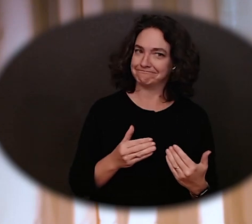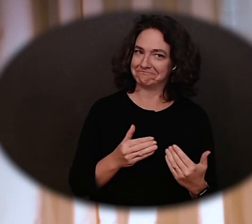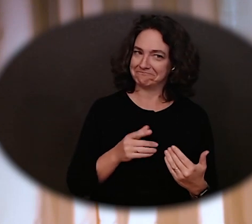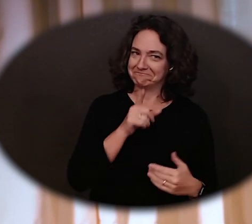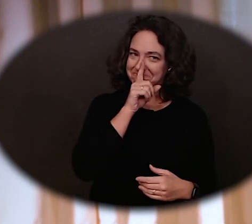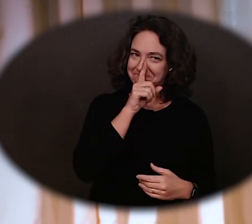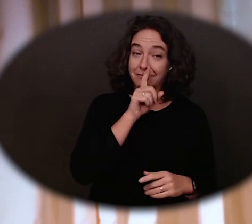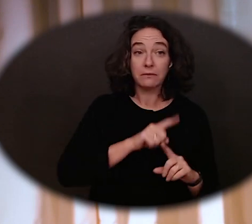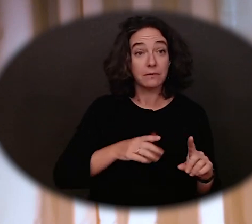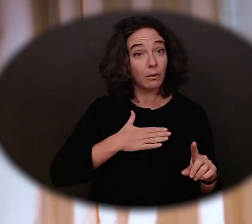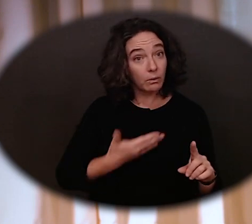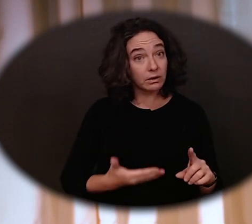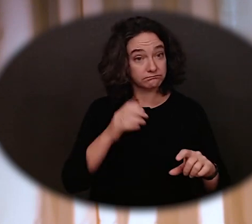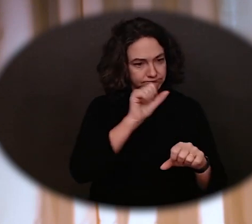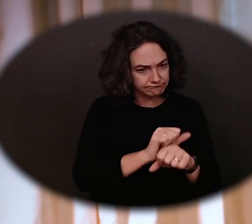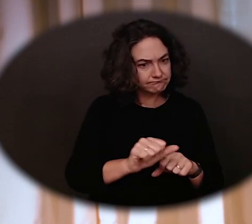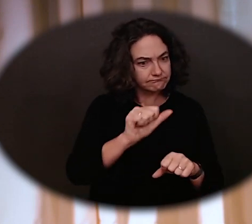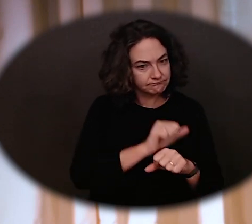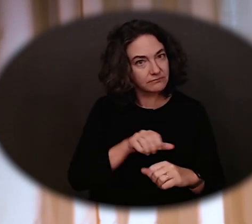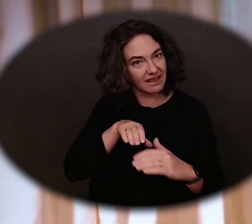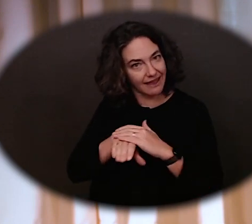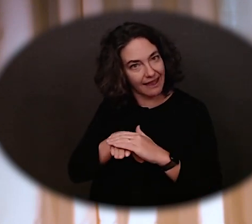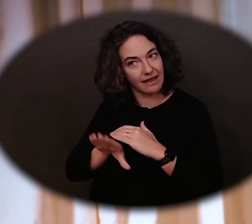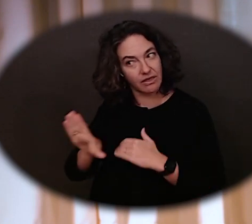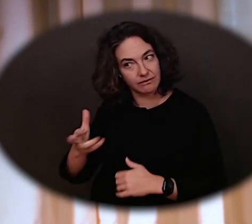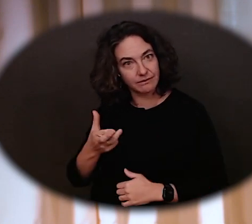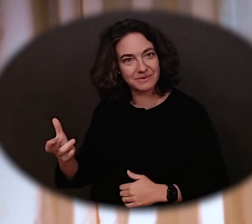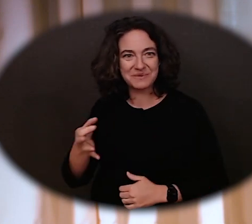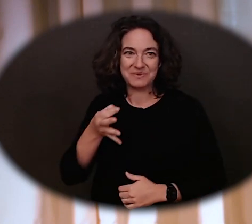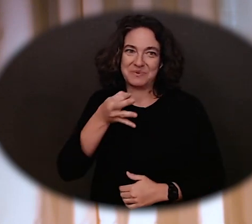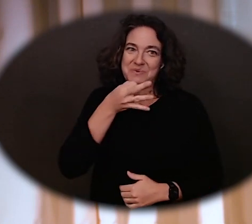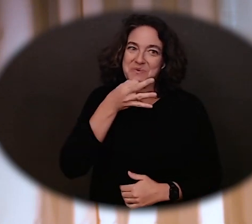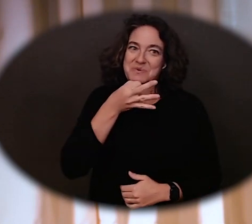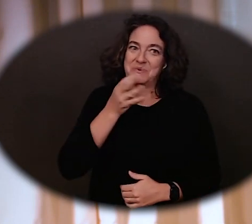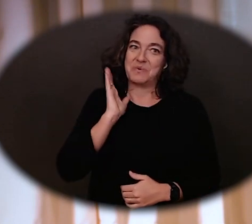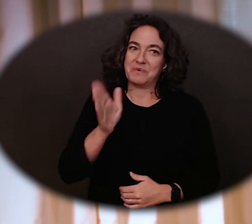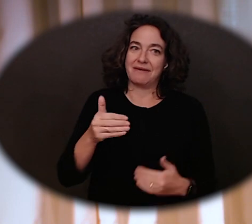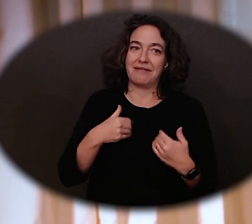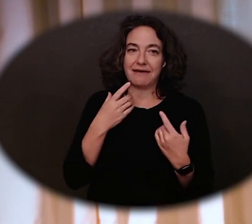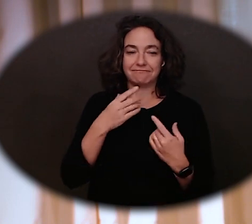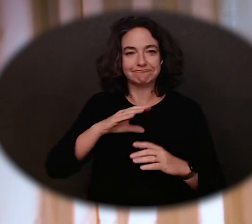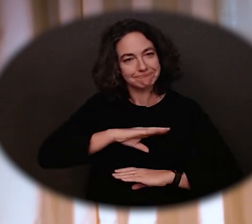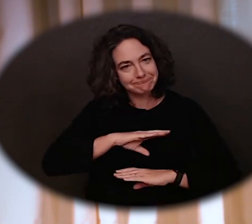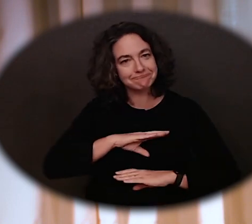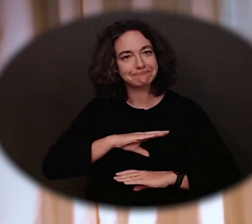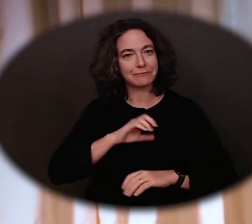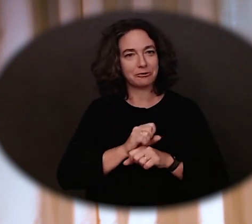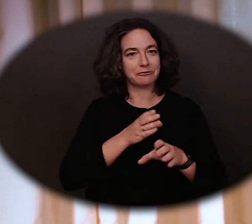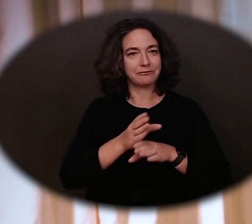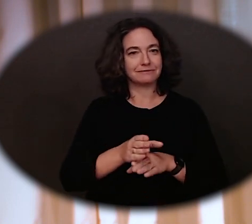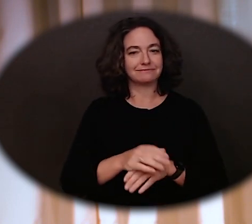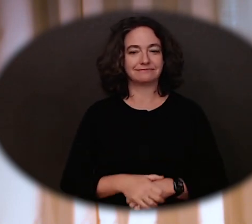and access DVR's resources, you will soon be on your way to a fulfilling career. Welcome to DVR.